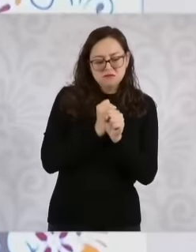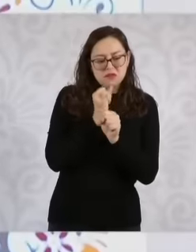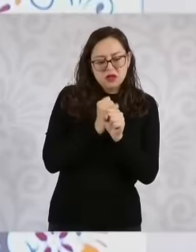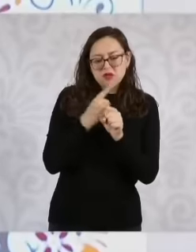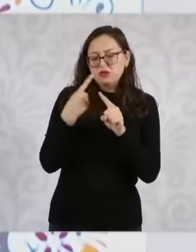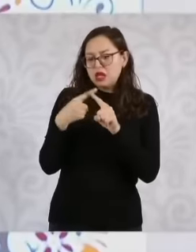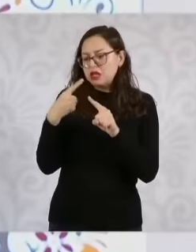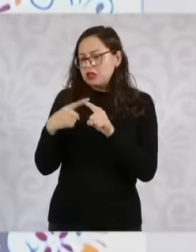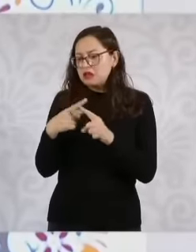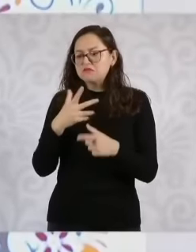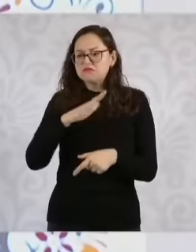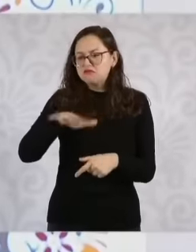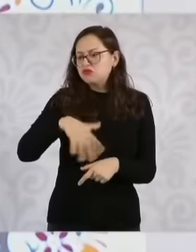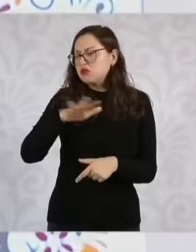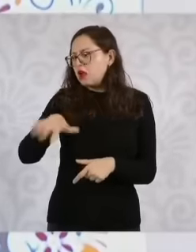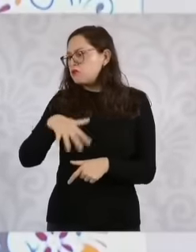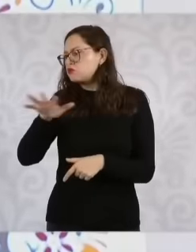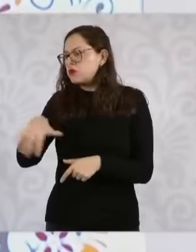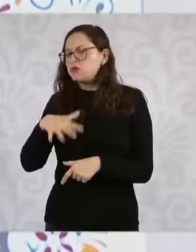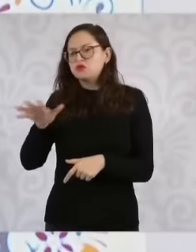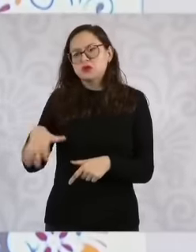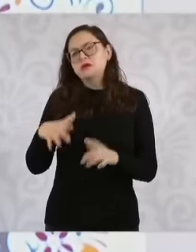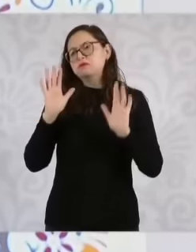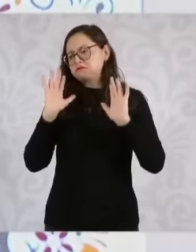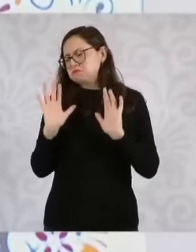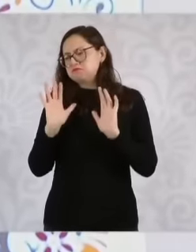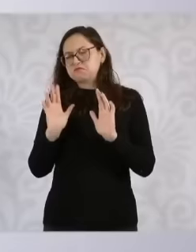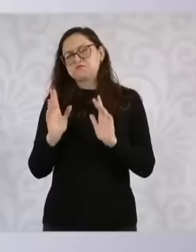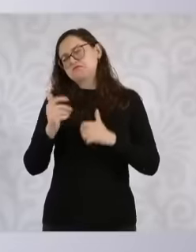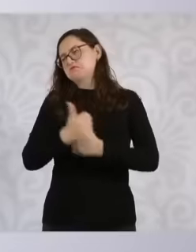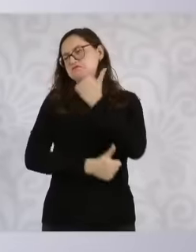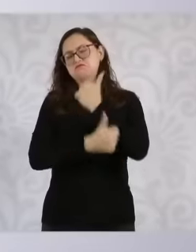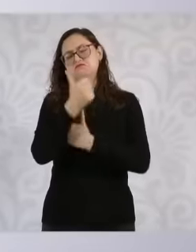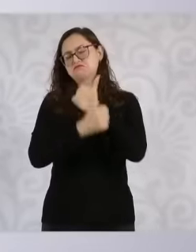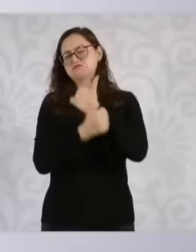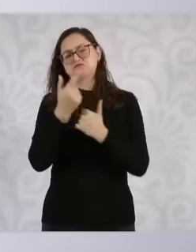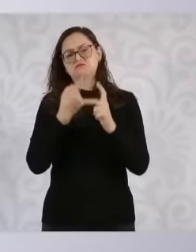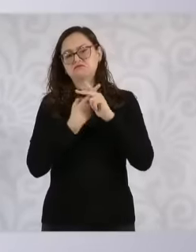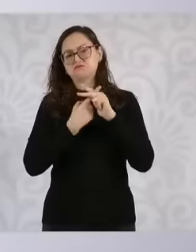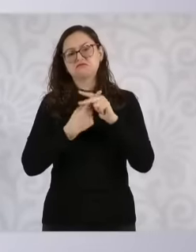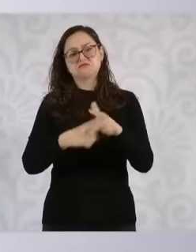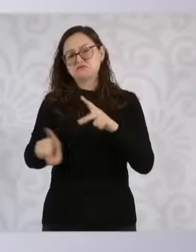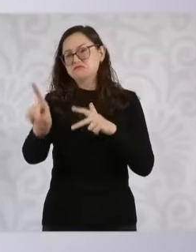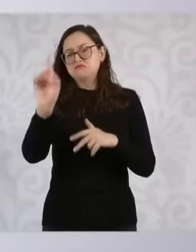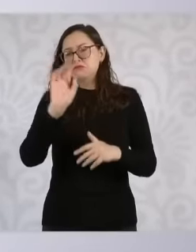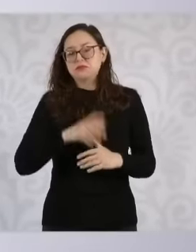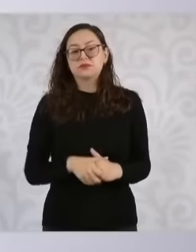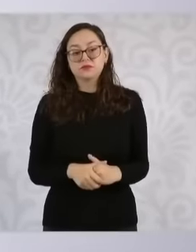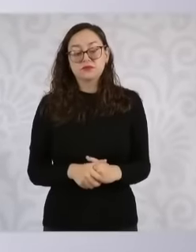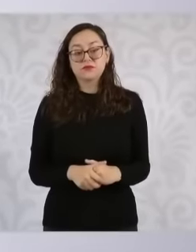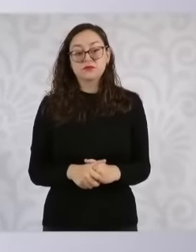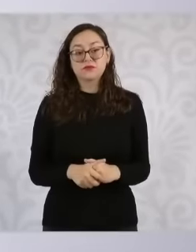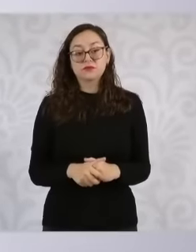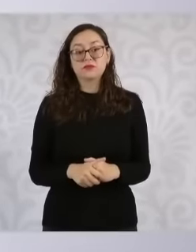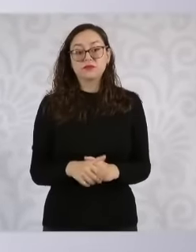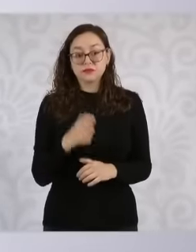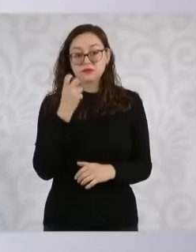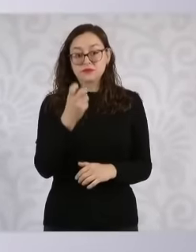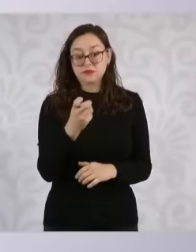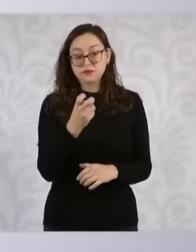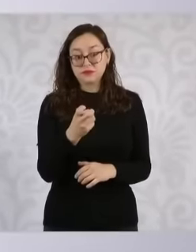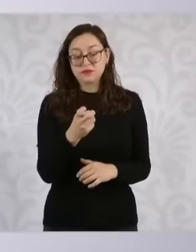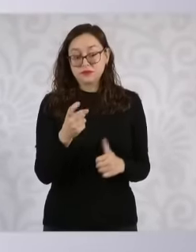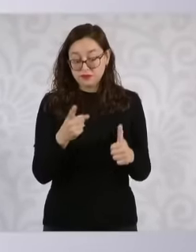public ways to know it and with that it will issue the call. So that is the first one in which